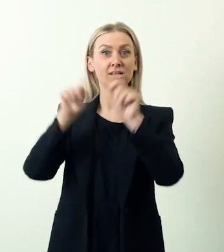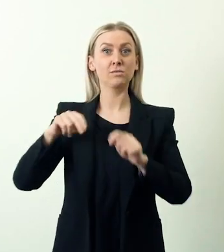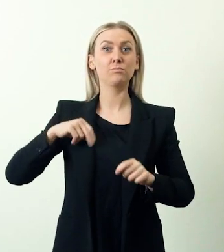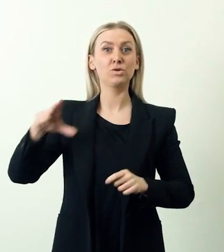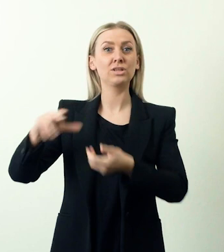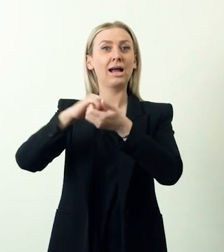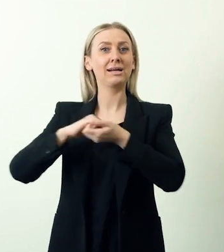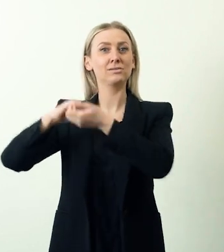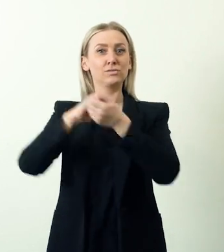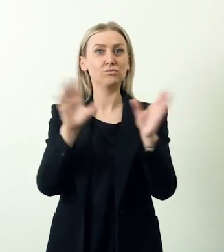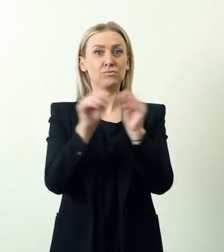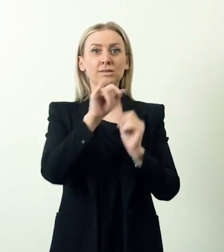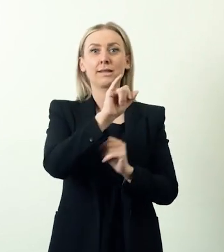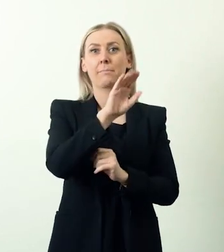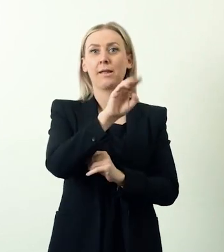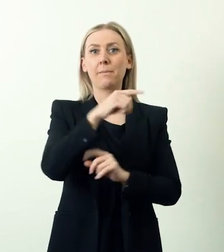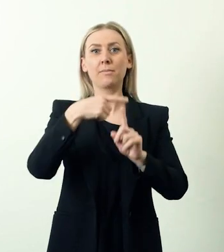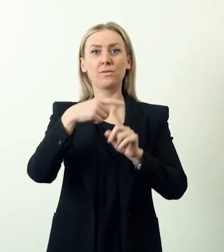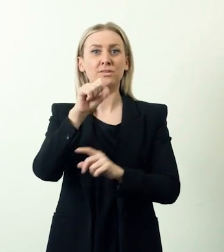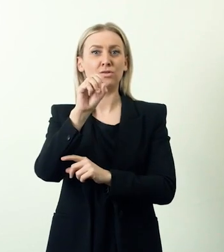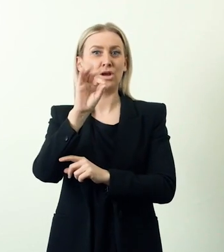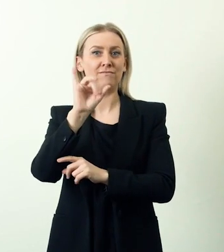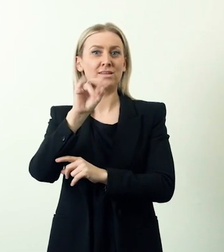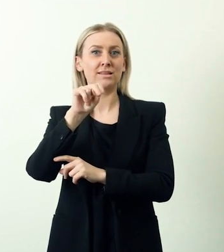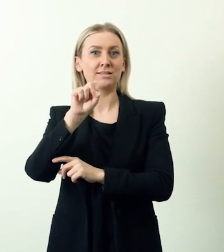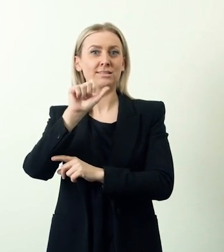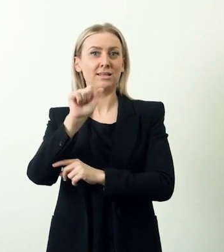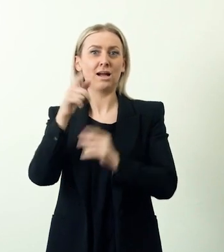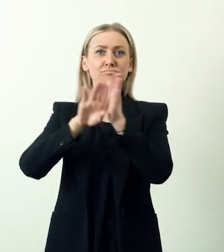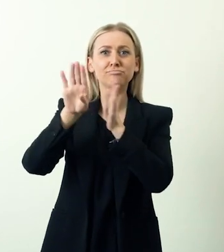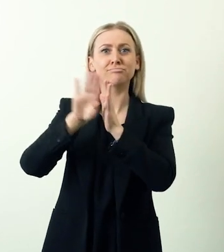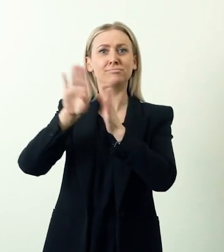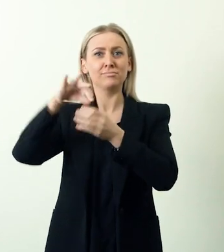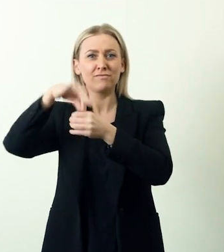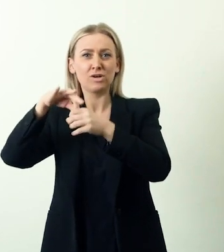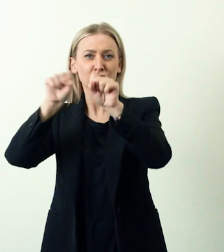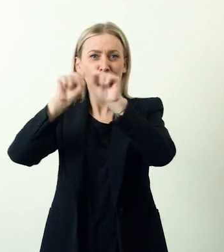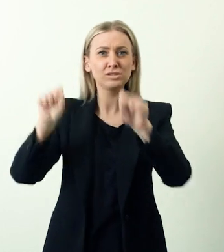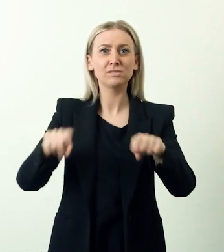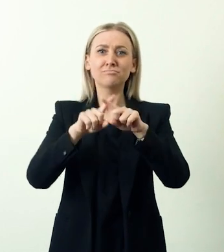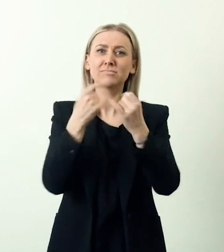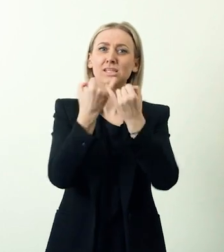The Federation of Portuguese Cerebral Palsy Associations, together with IBM and Softinsa, has developed a voting system